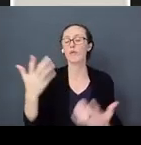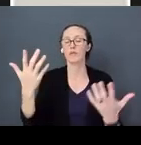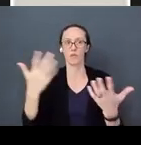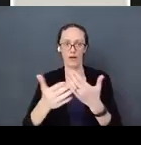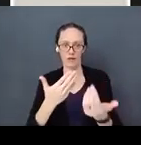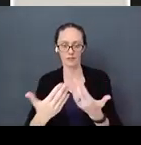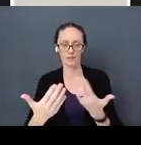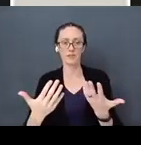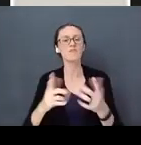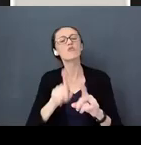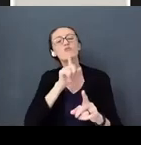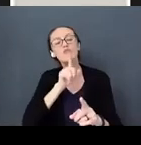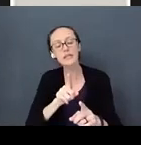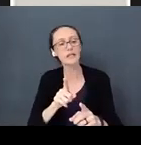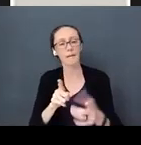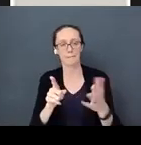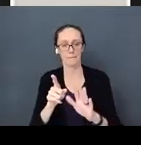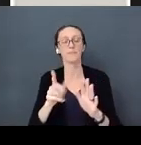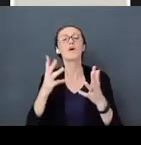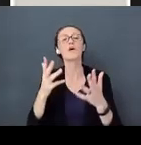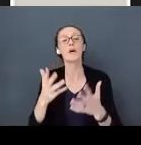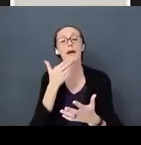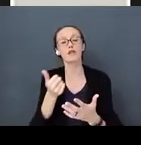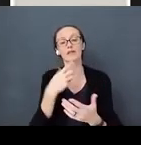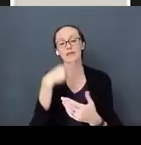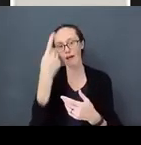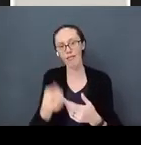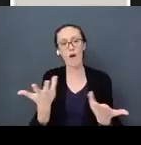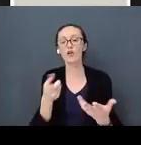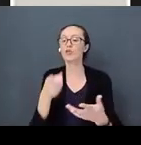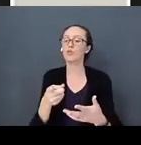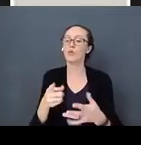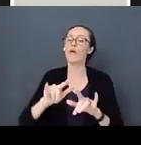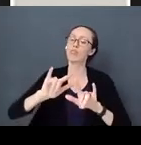Really what we want to tell the baby is that” you are loved, no matter what. You’re going to fail,